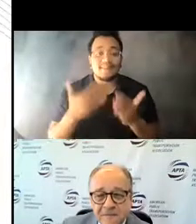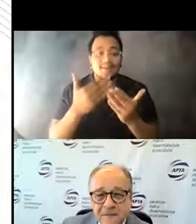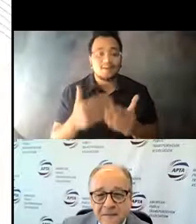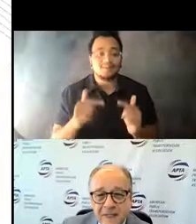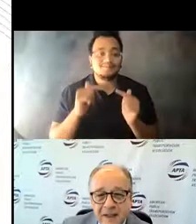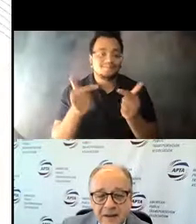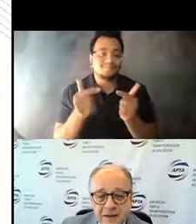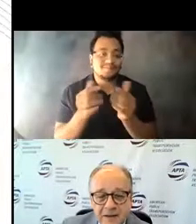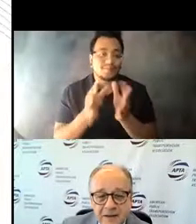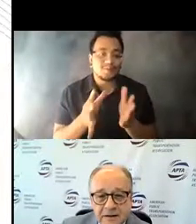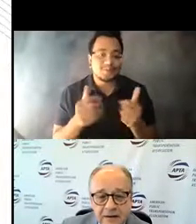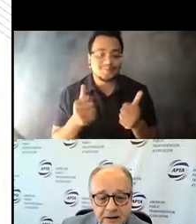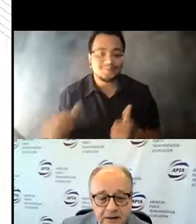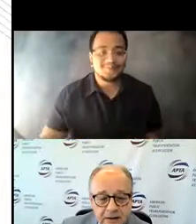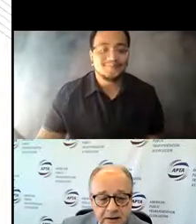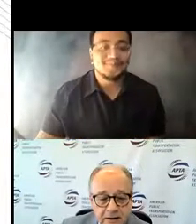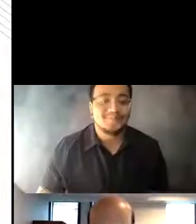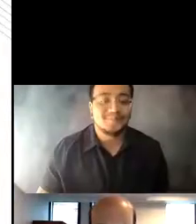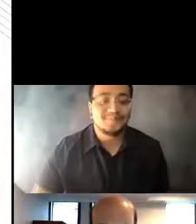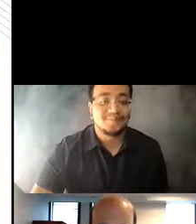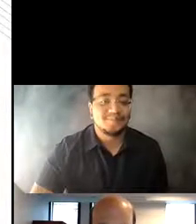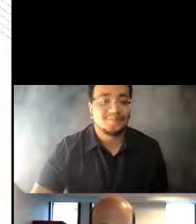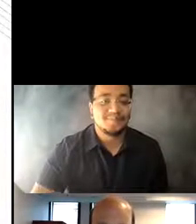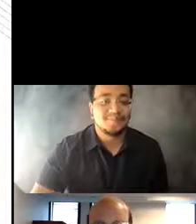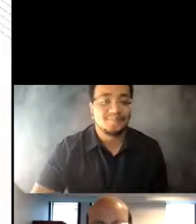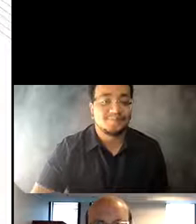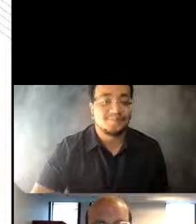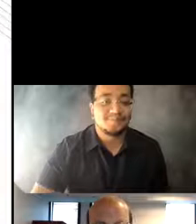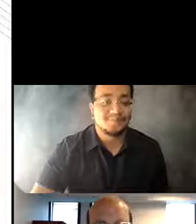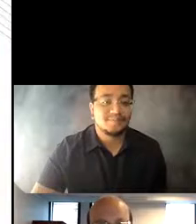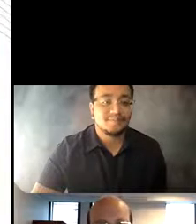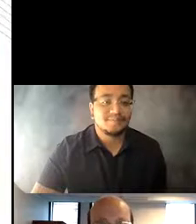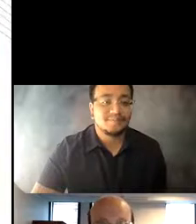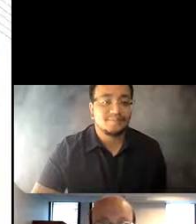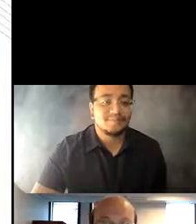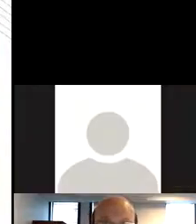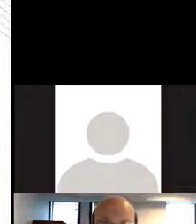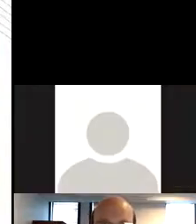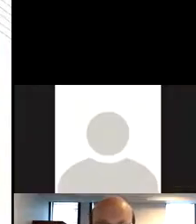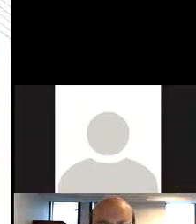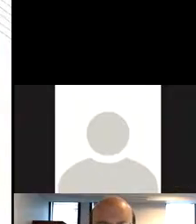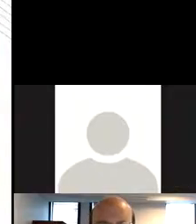14:16:24 >> PAUL: Thank you for sharing those straight initiatives.